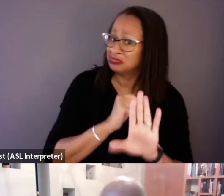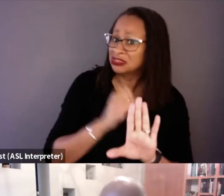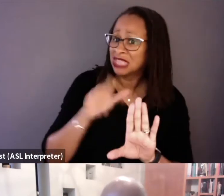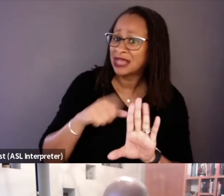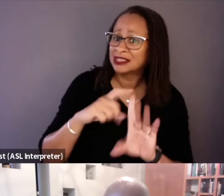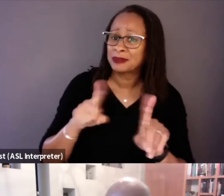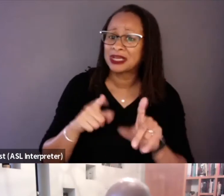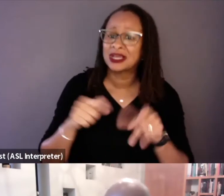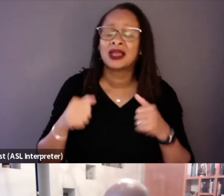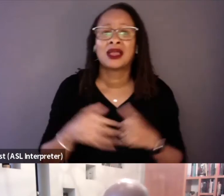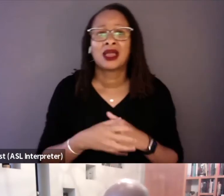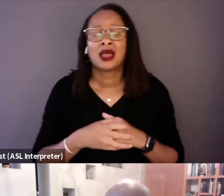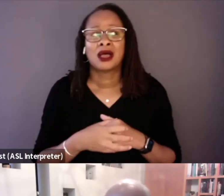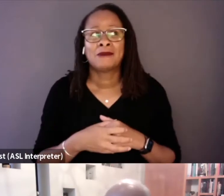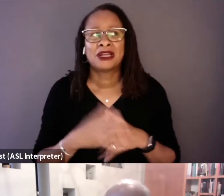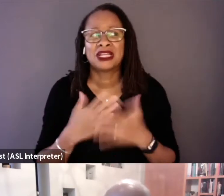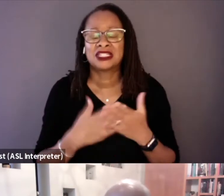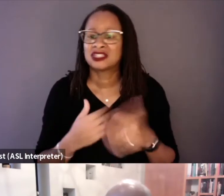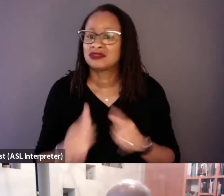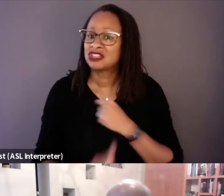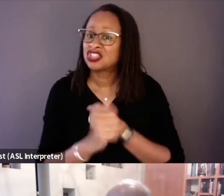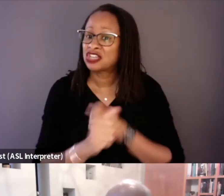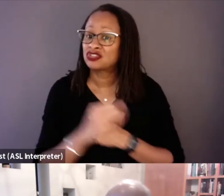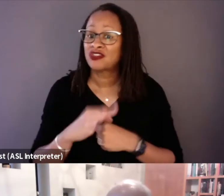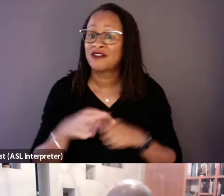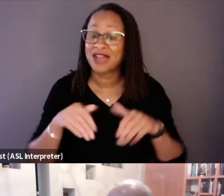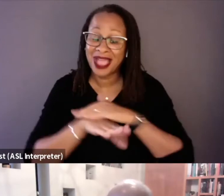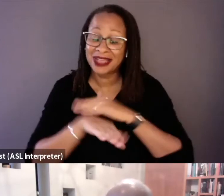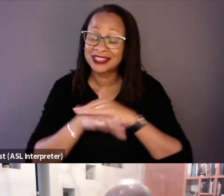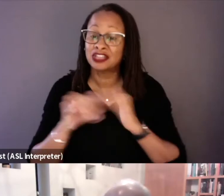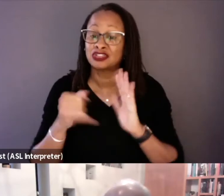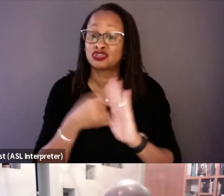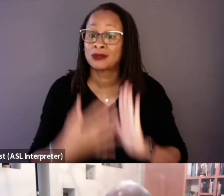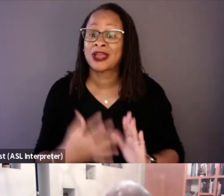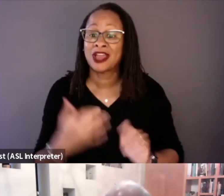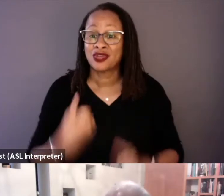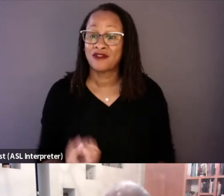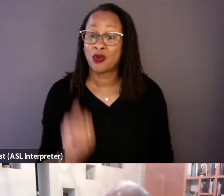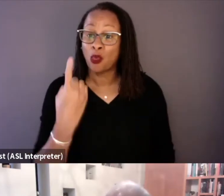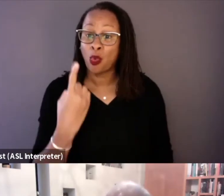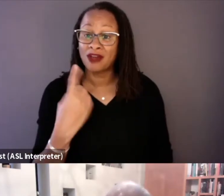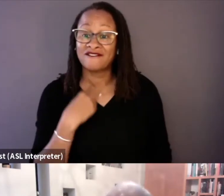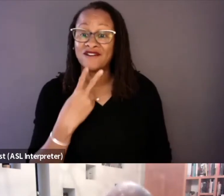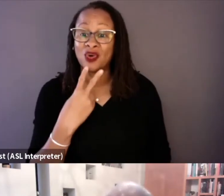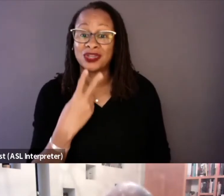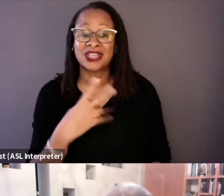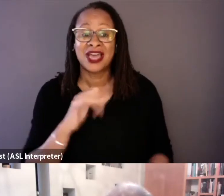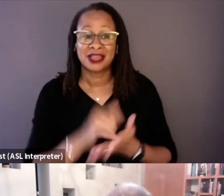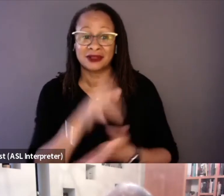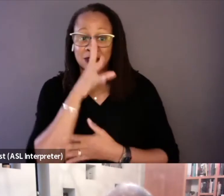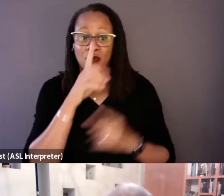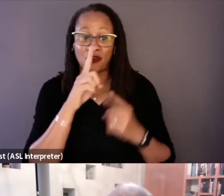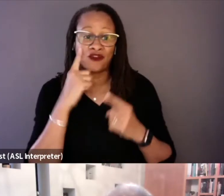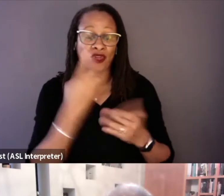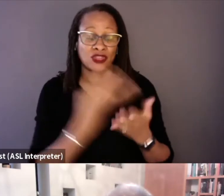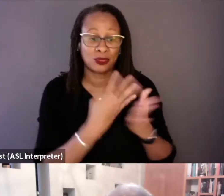of access journalism that we talk about today, because you had one voice who was a spokesperson for the prison, that person came out and said,